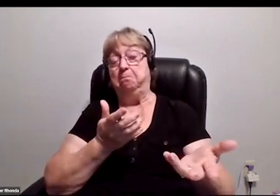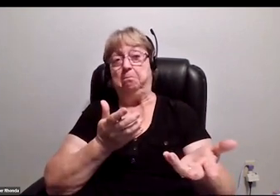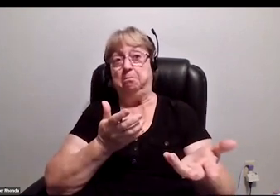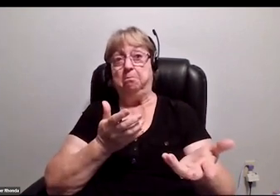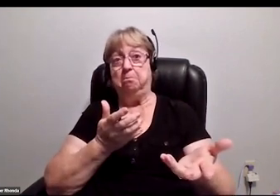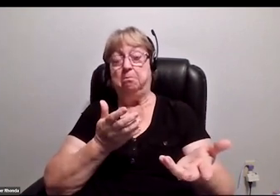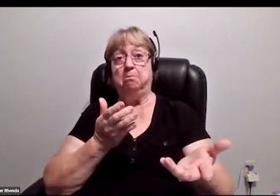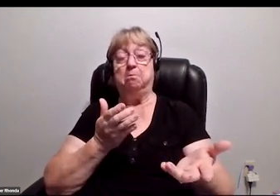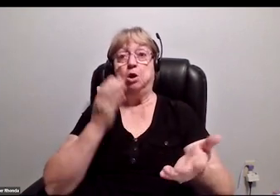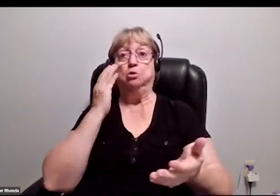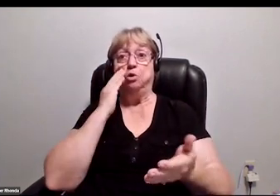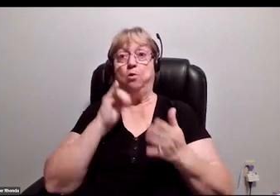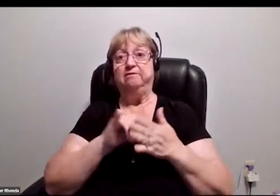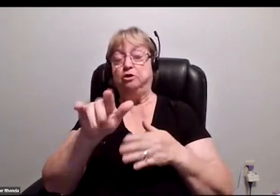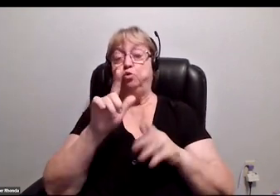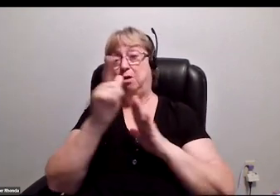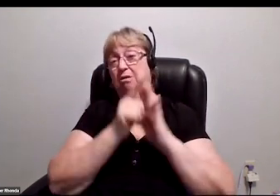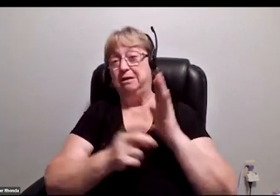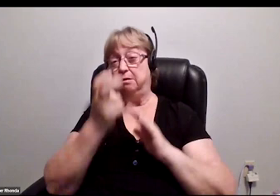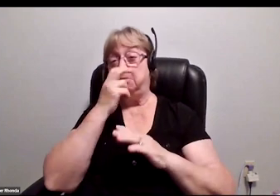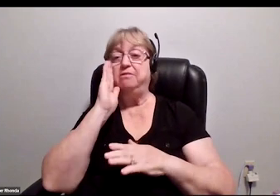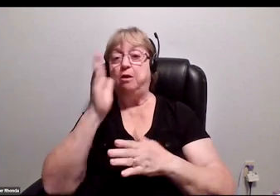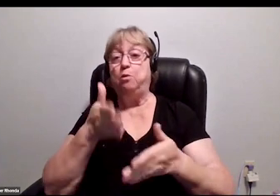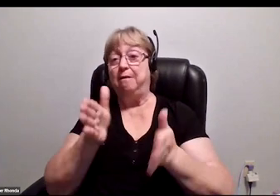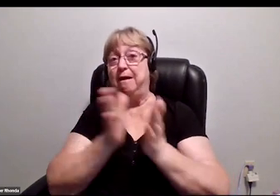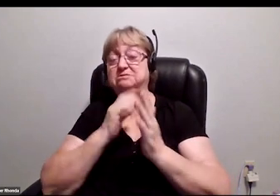Knowing that you're legally blind, they will now ask me questions